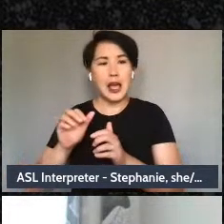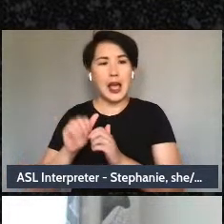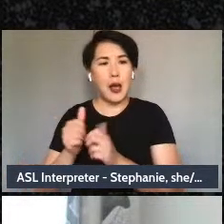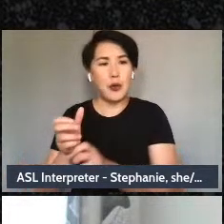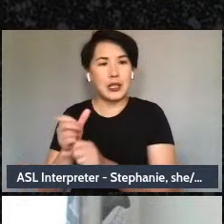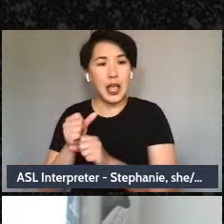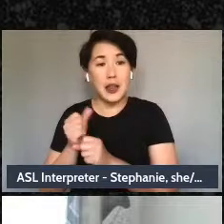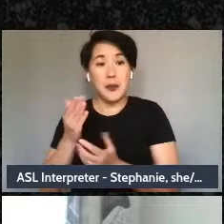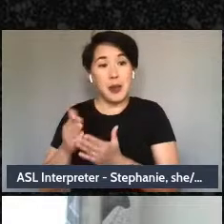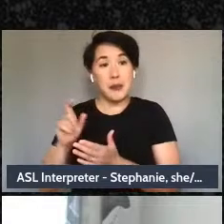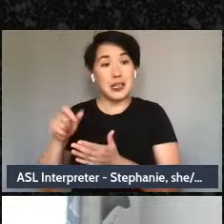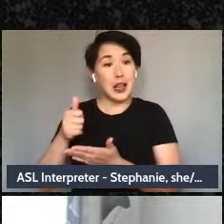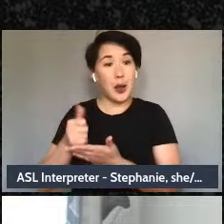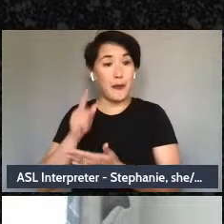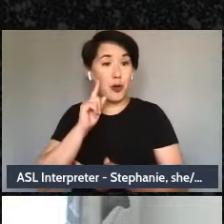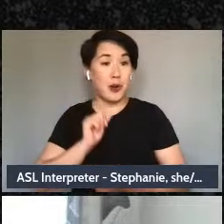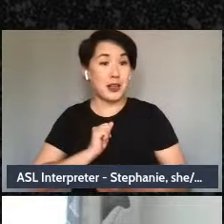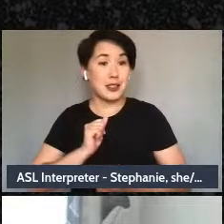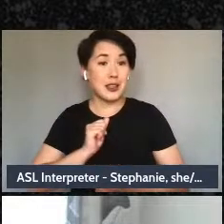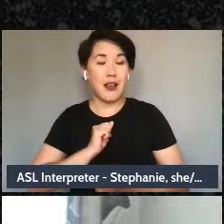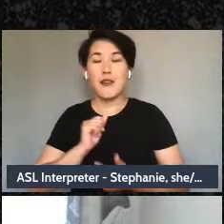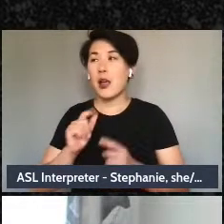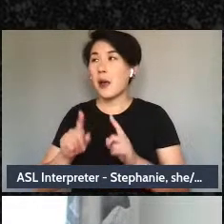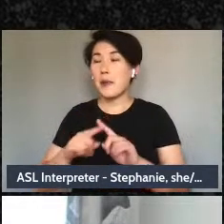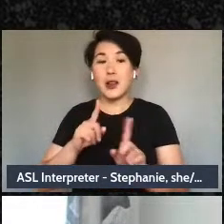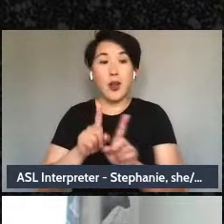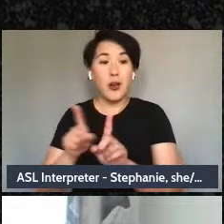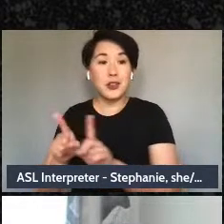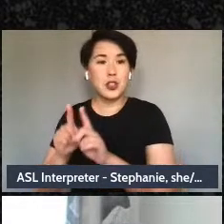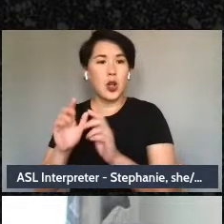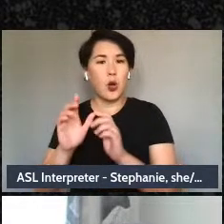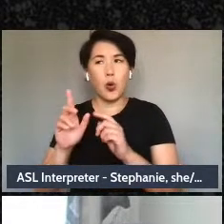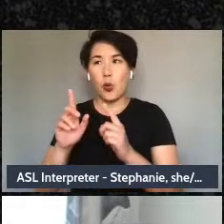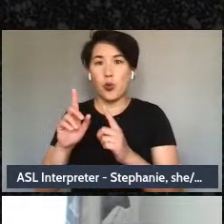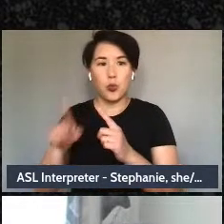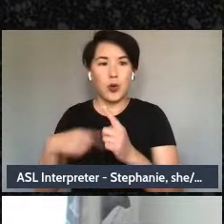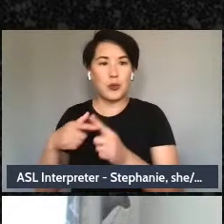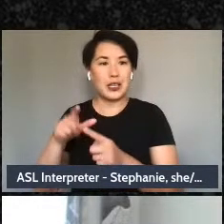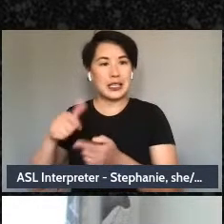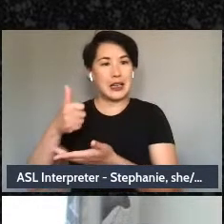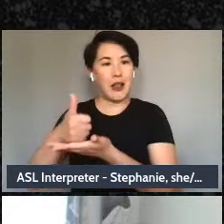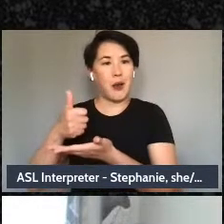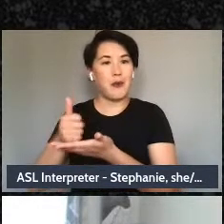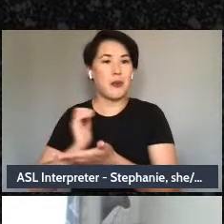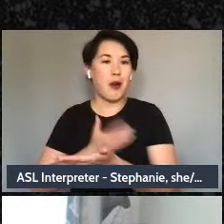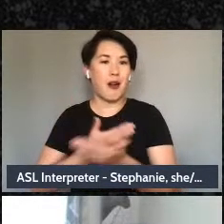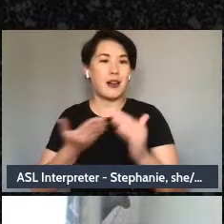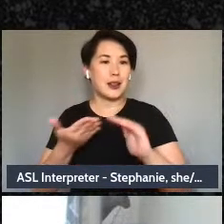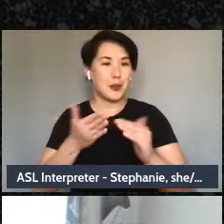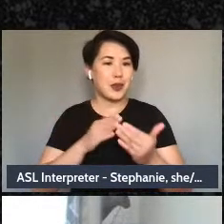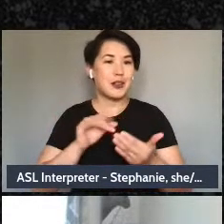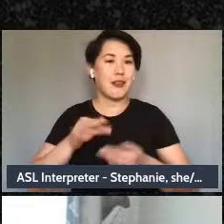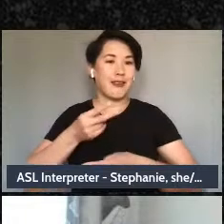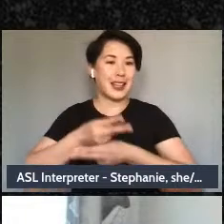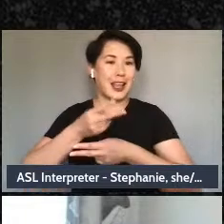being connected to communities of care, right? That's my answer to that, but also please feel